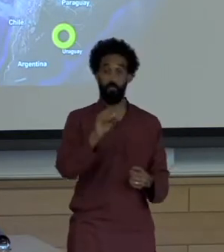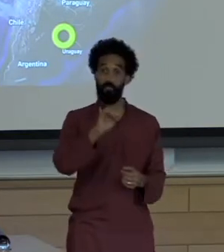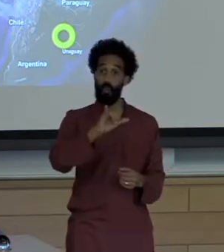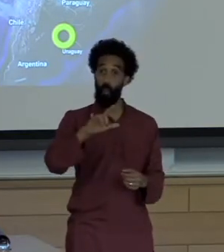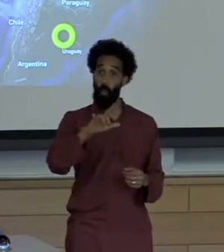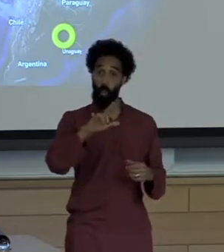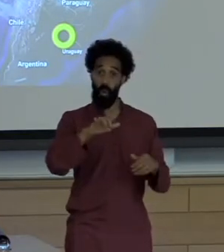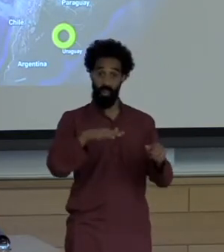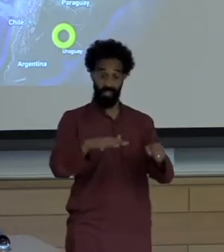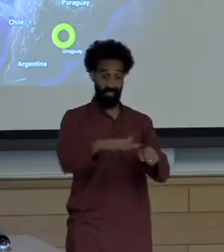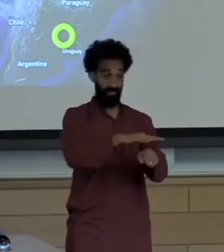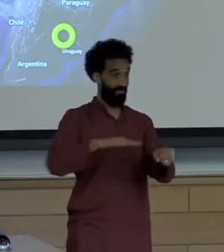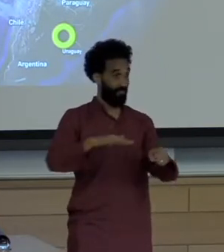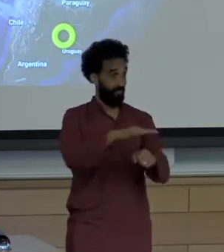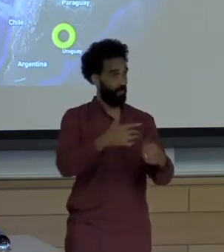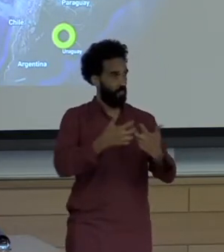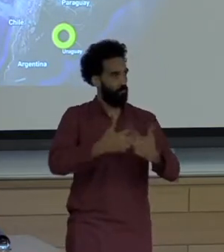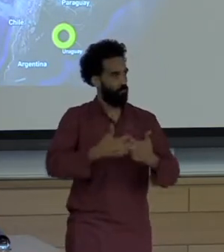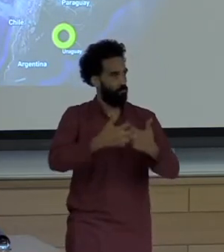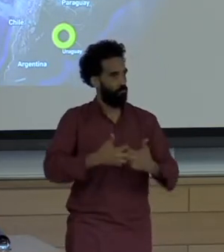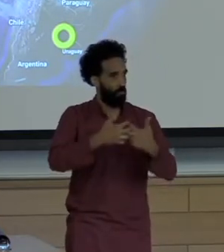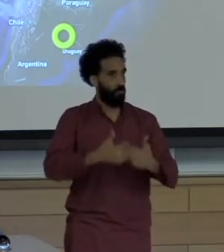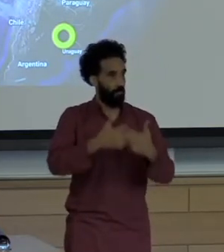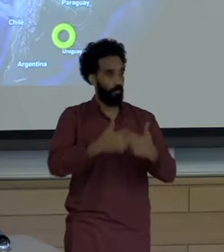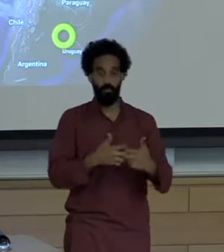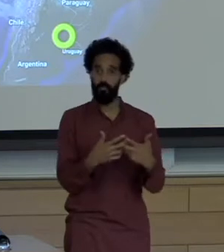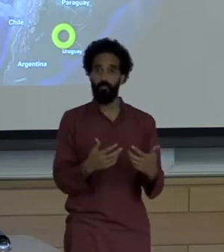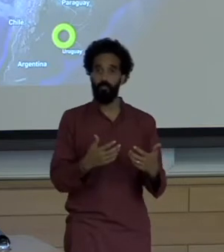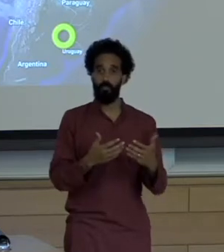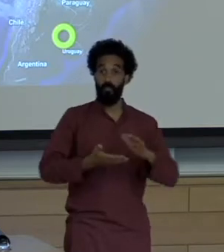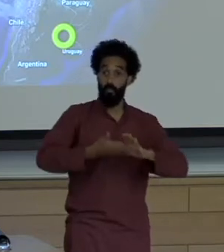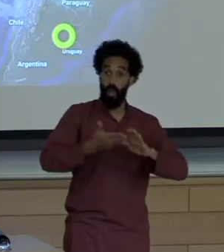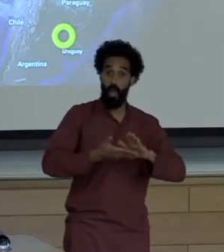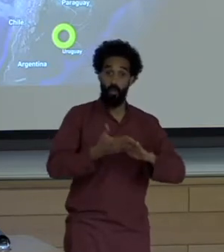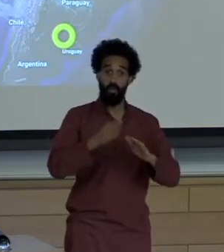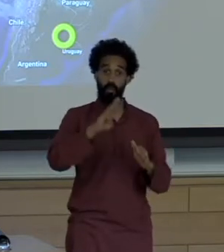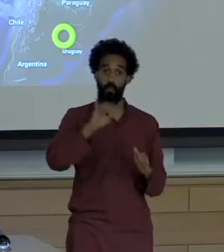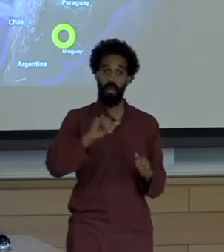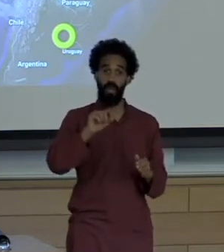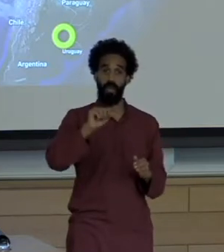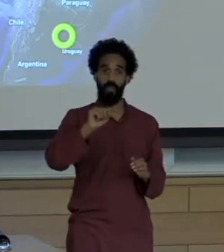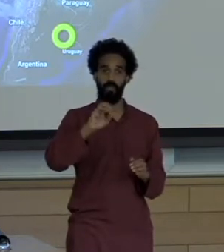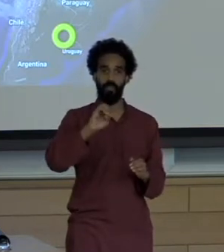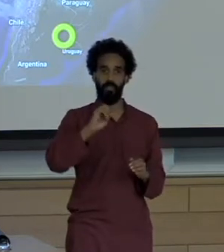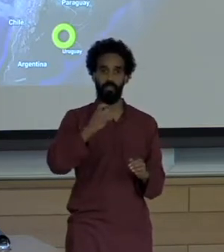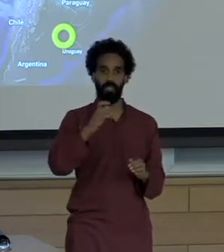region operated and eventually abandoned by Texaco and later acquired by Chevron in